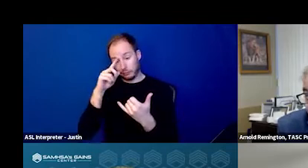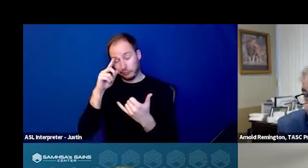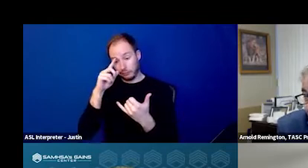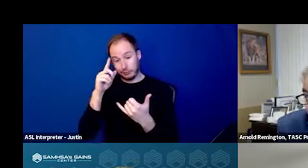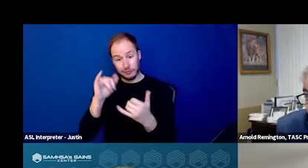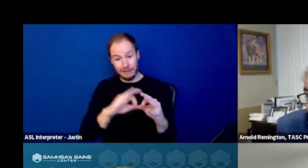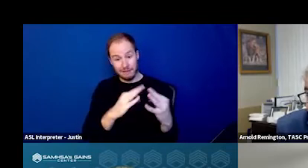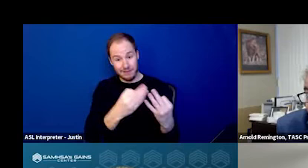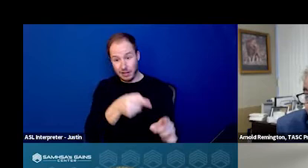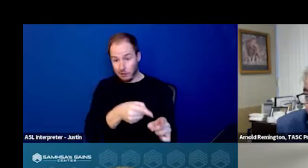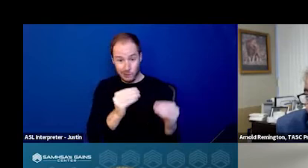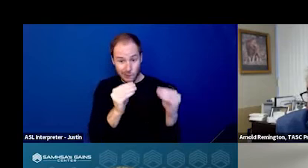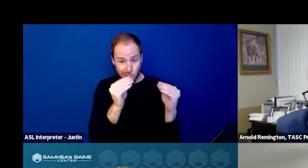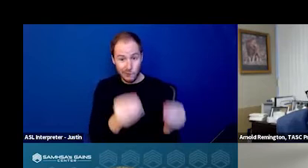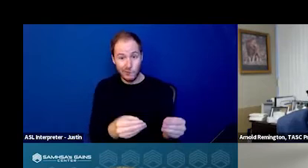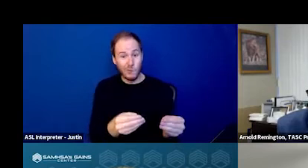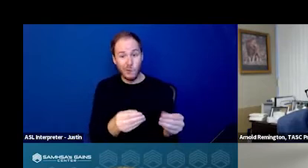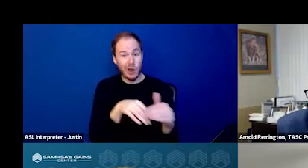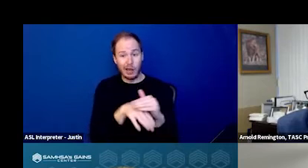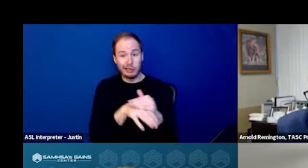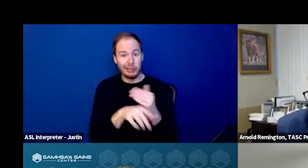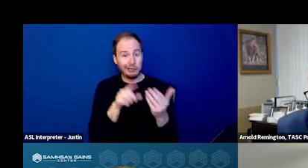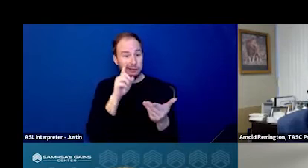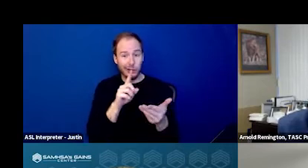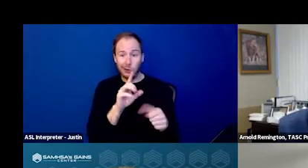and that family does not have access to internet